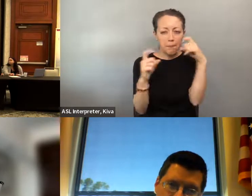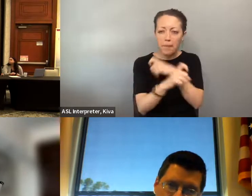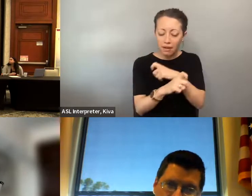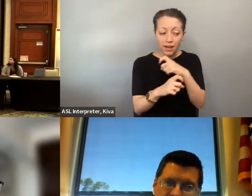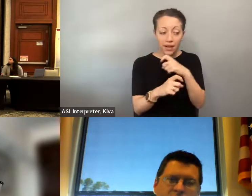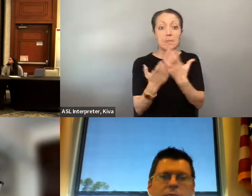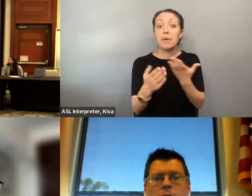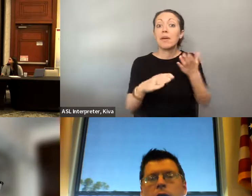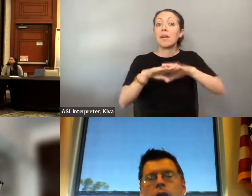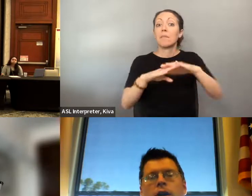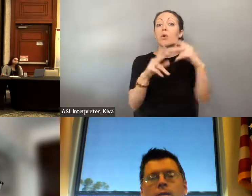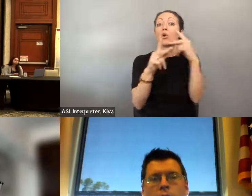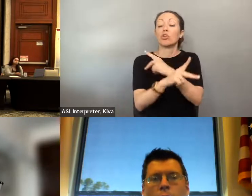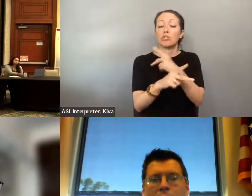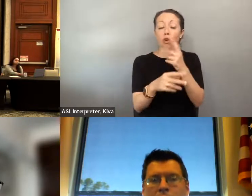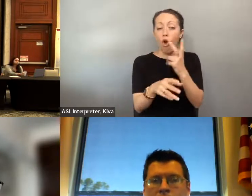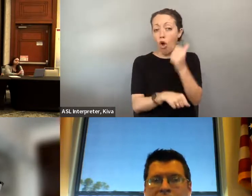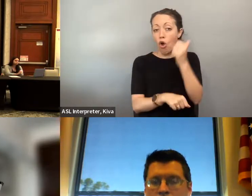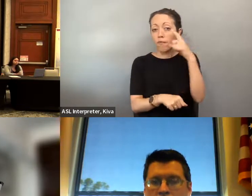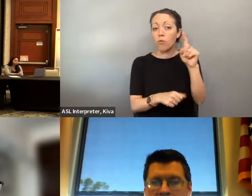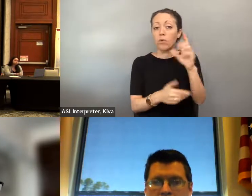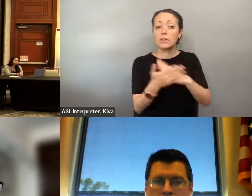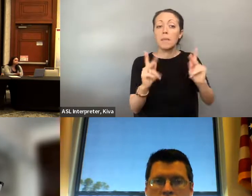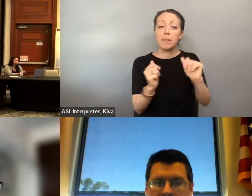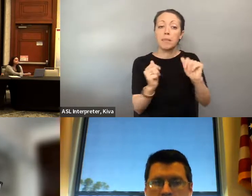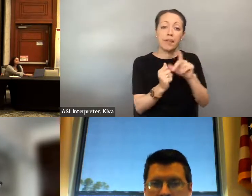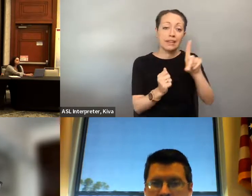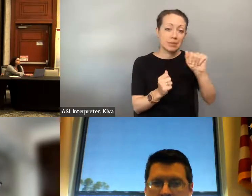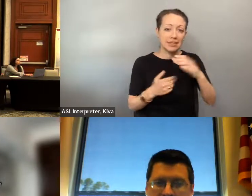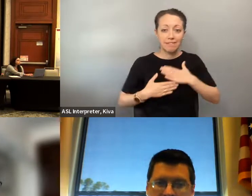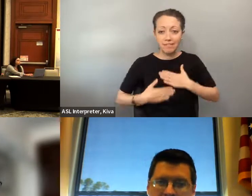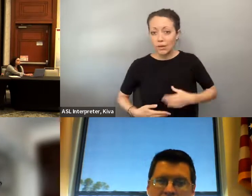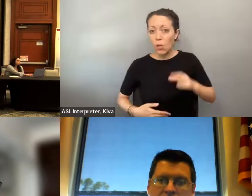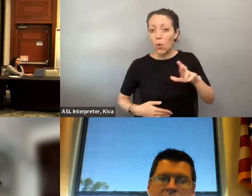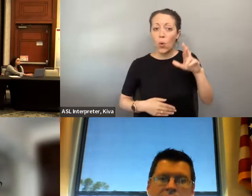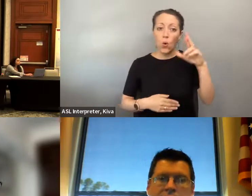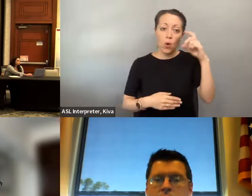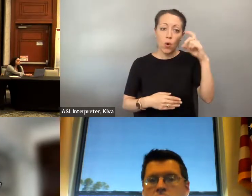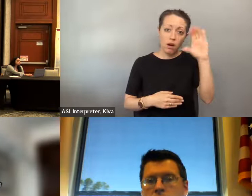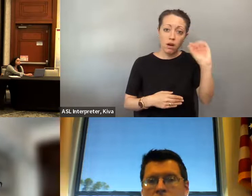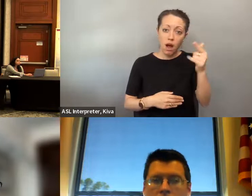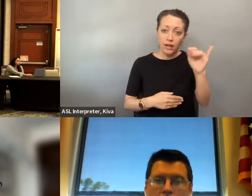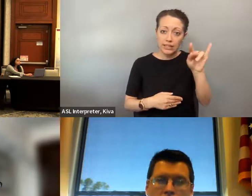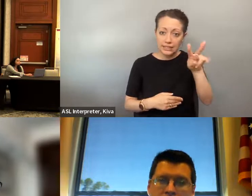stop or bus, vehicle, but also, as we know, many many metropolitan areas that those bus services are very challenging to navigate for someone with a physical or developmental disability.